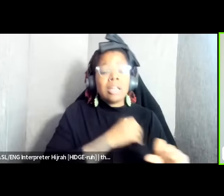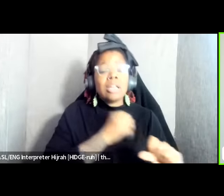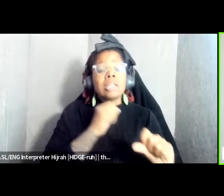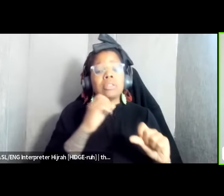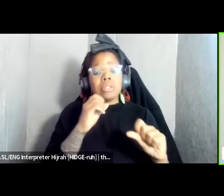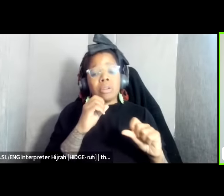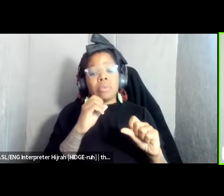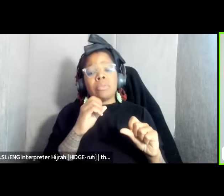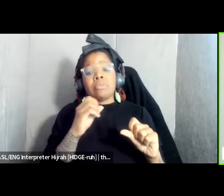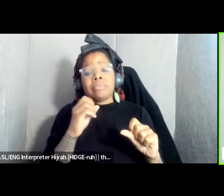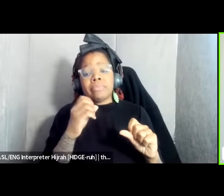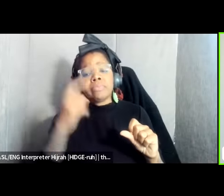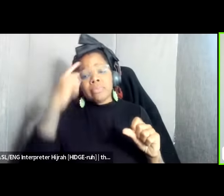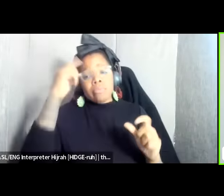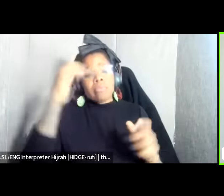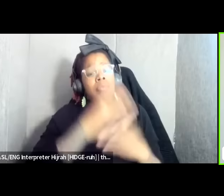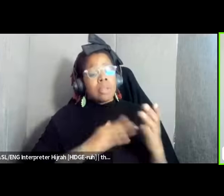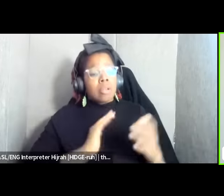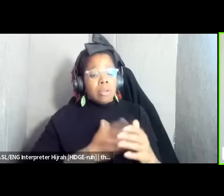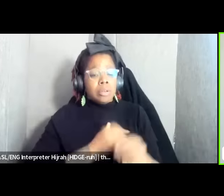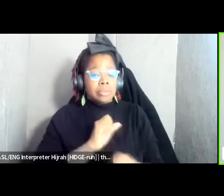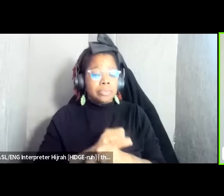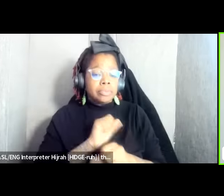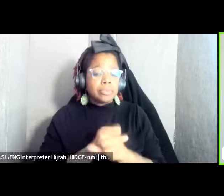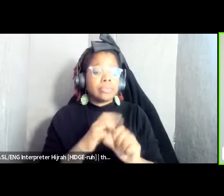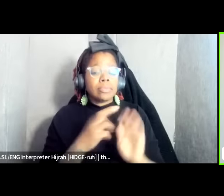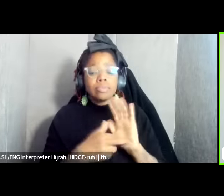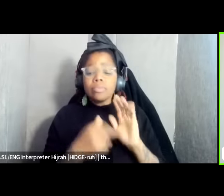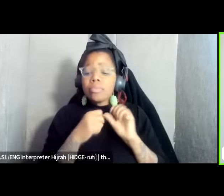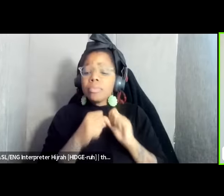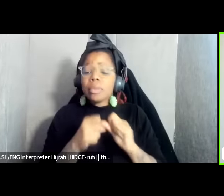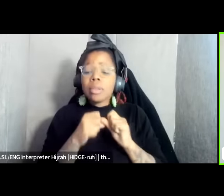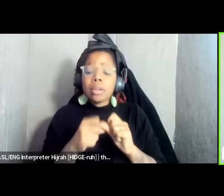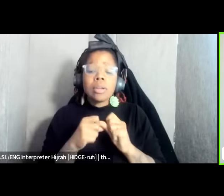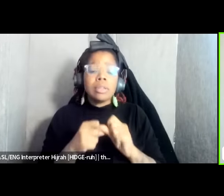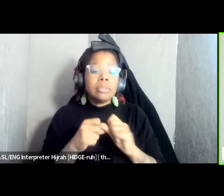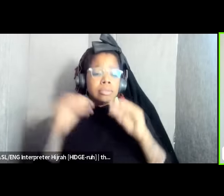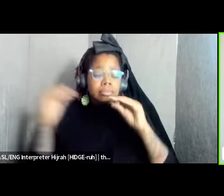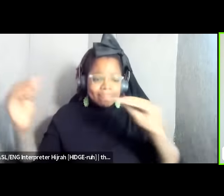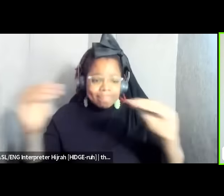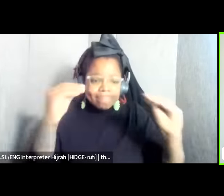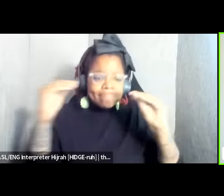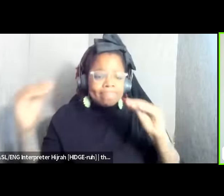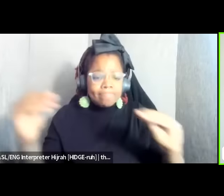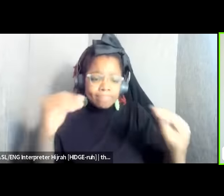of our work and role you know continues to be educating and doing the public education that